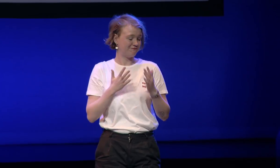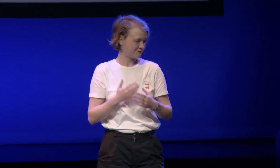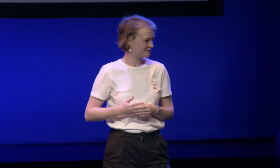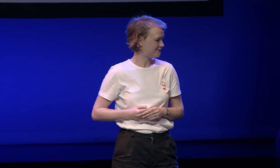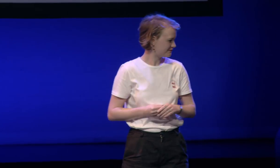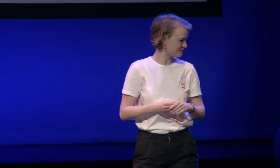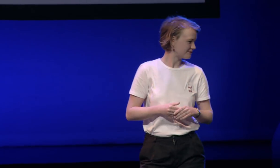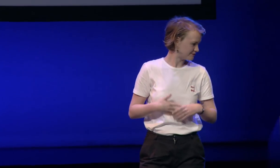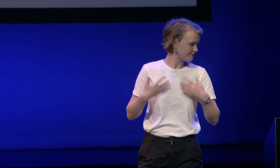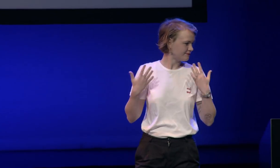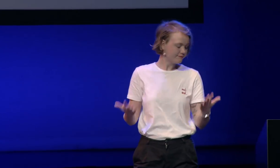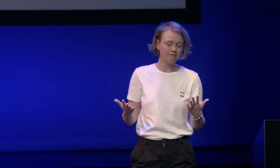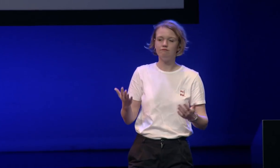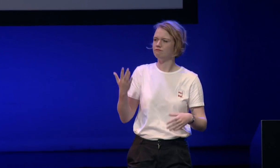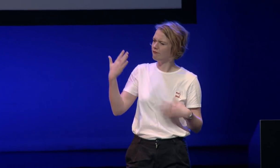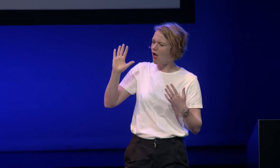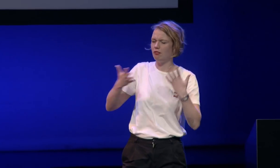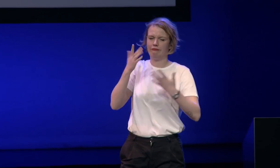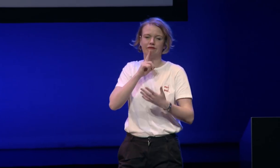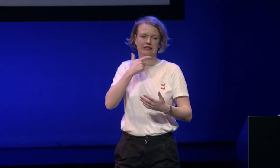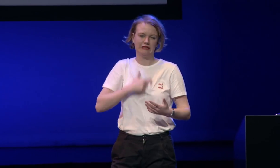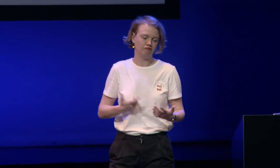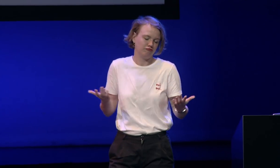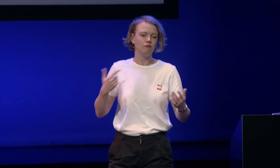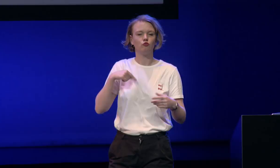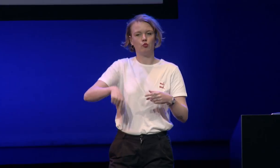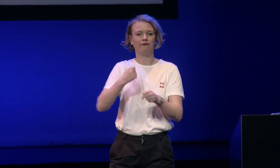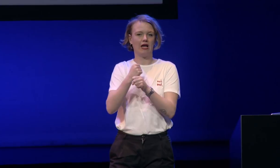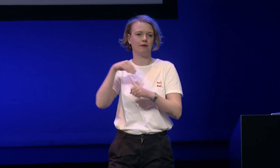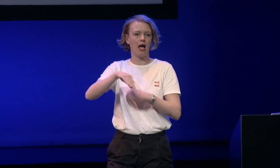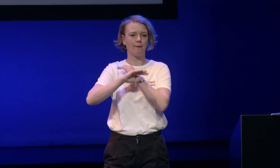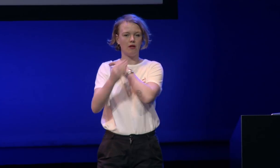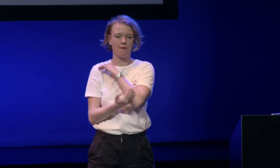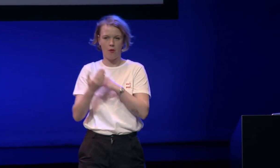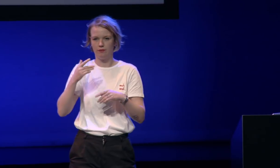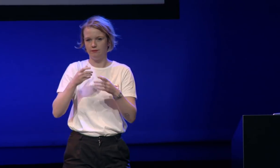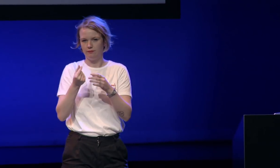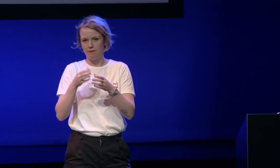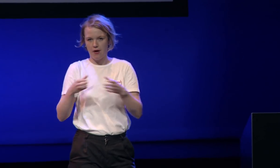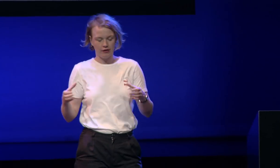you in English and the other way around as well well, Peters already told me who